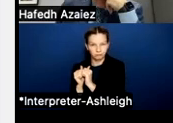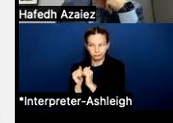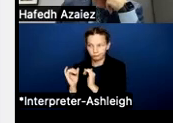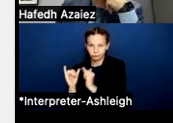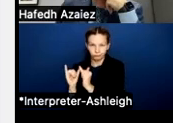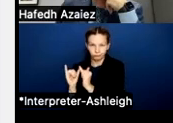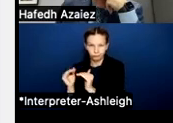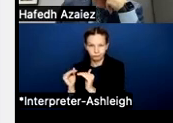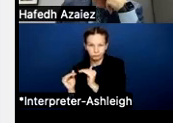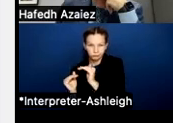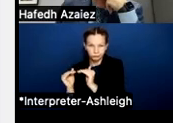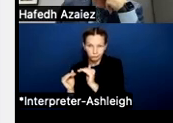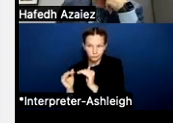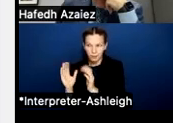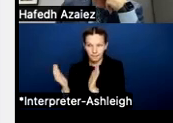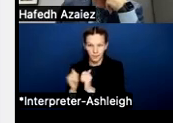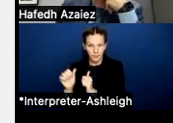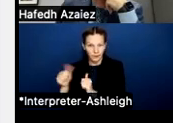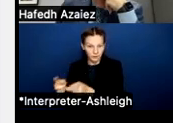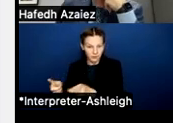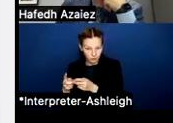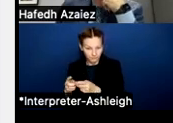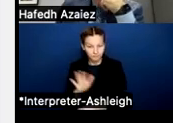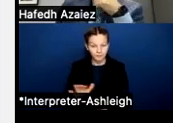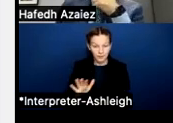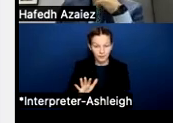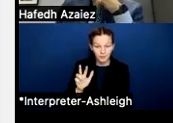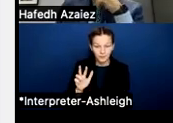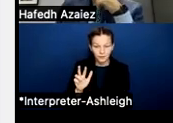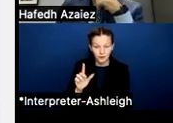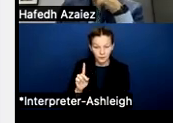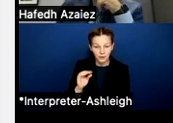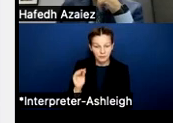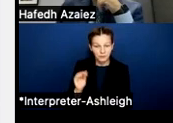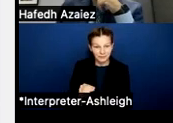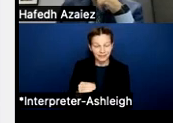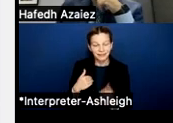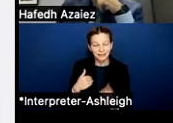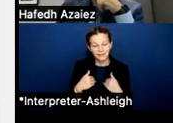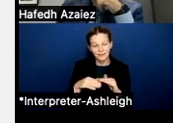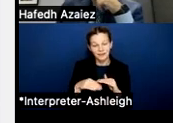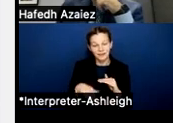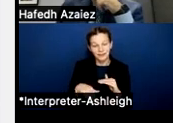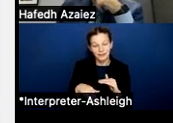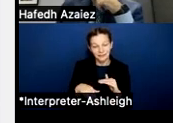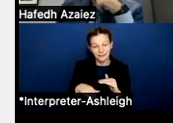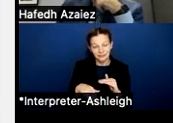about 31% of our teaching staff has currently less than five years of experience. So if we're gonna compete with the local market